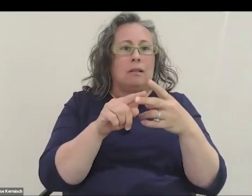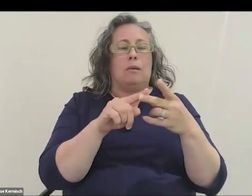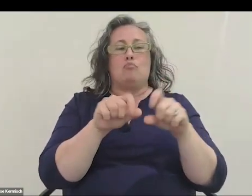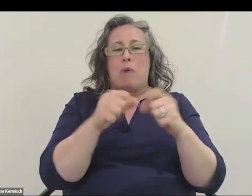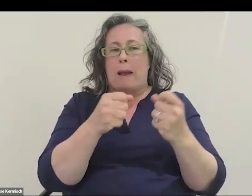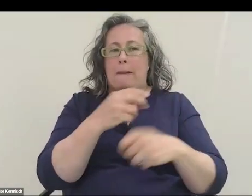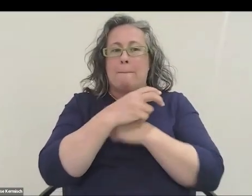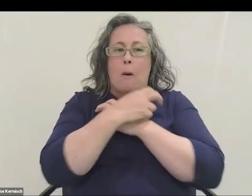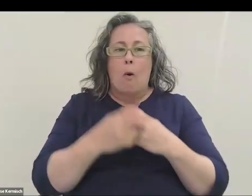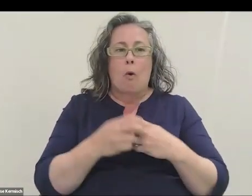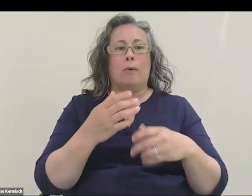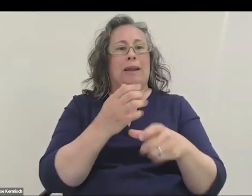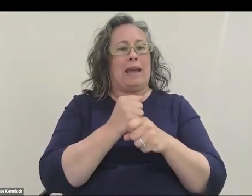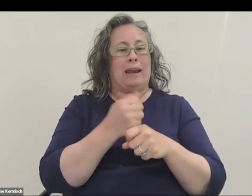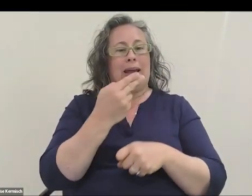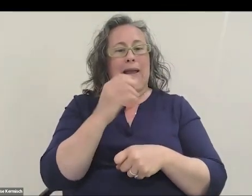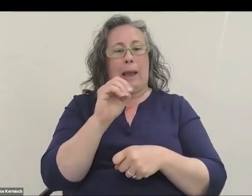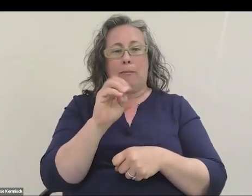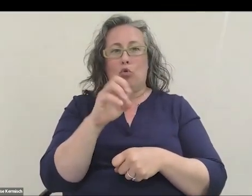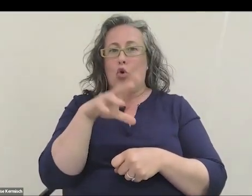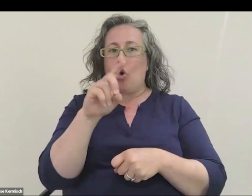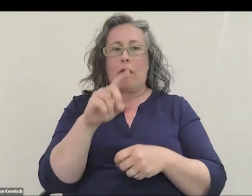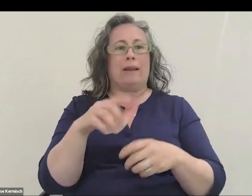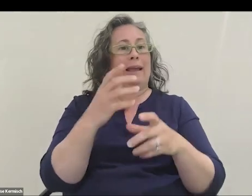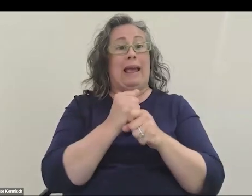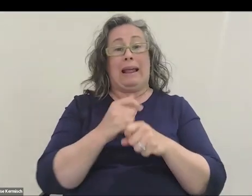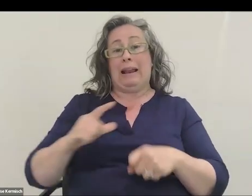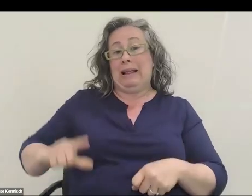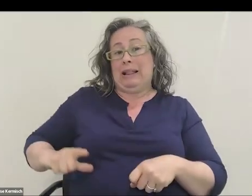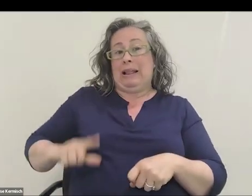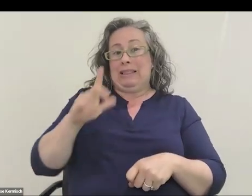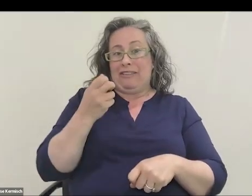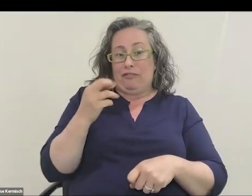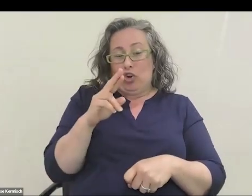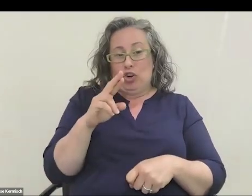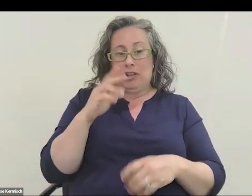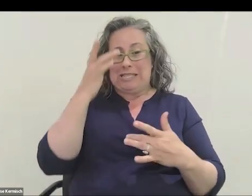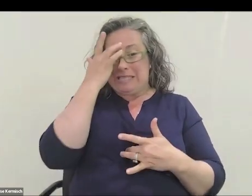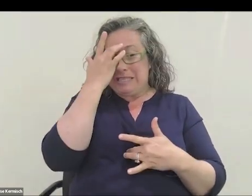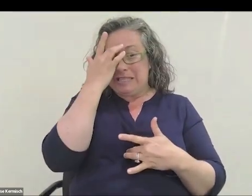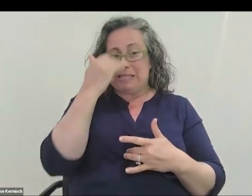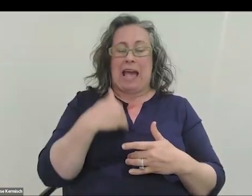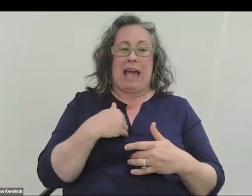get a hemorrhoid, get liver disease, have allergic reactions to things,